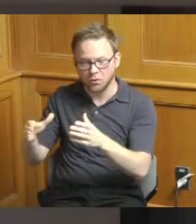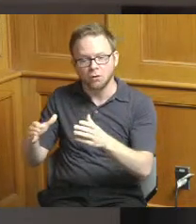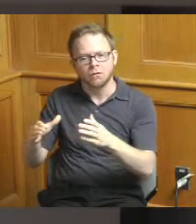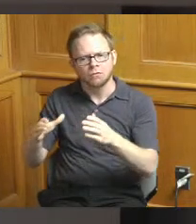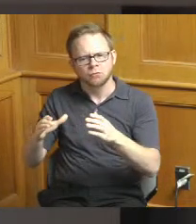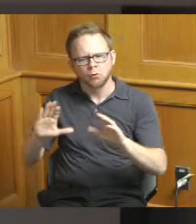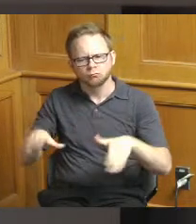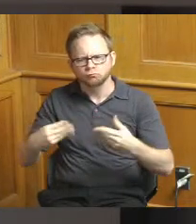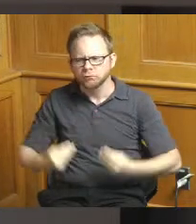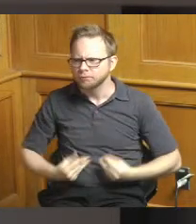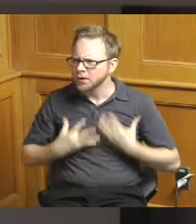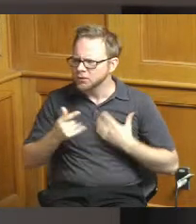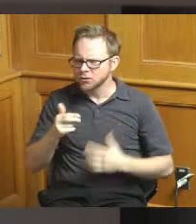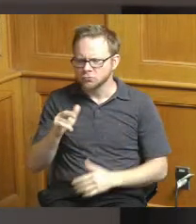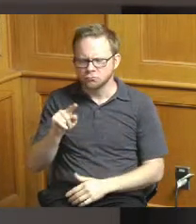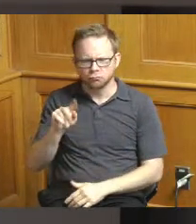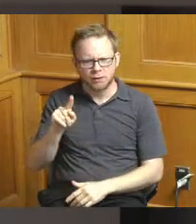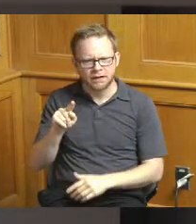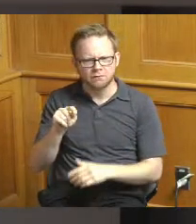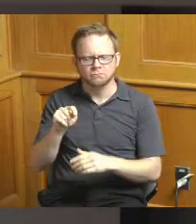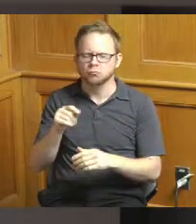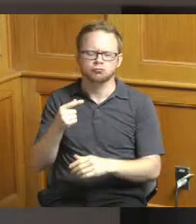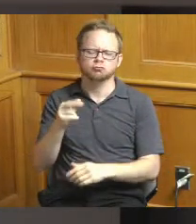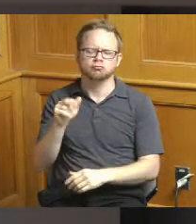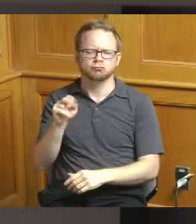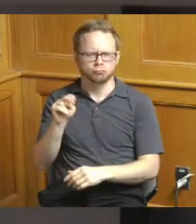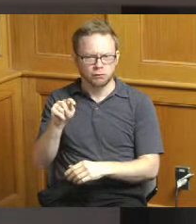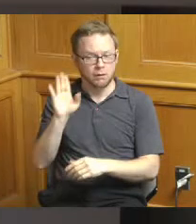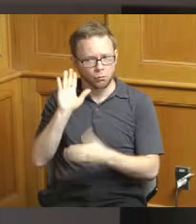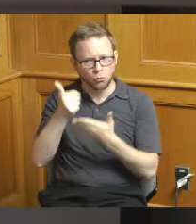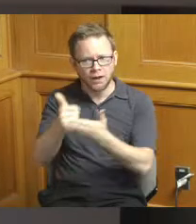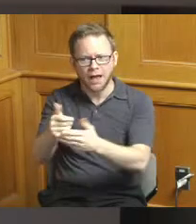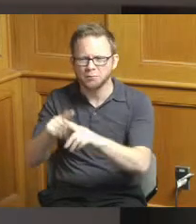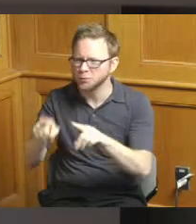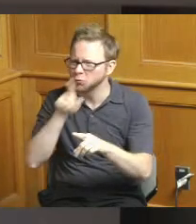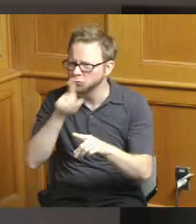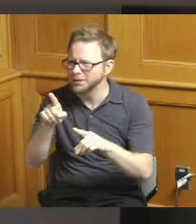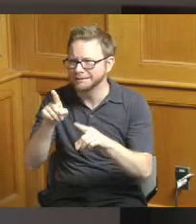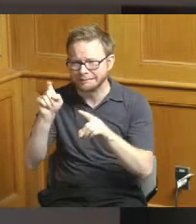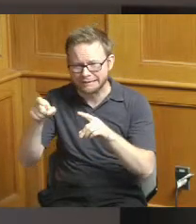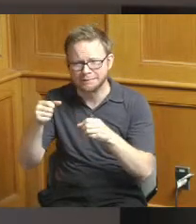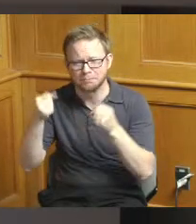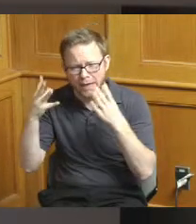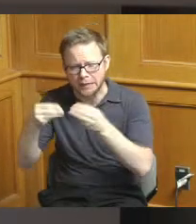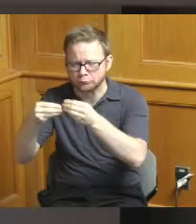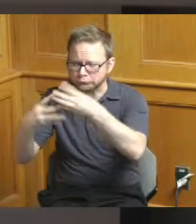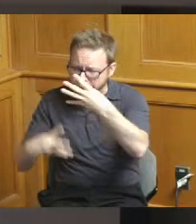than just one project to help them make that definitive step up the ladder in terms of economic